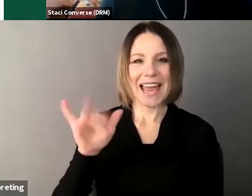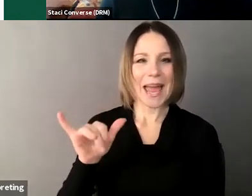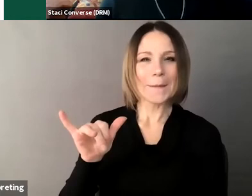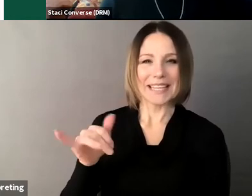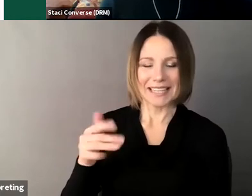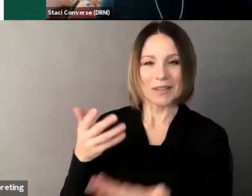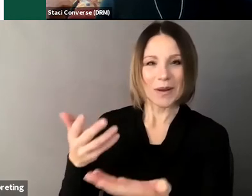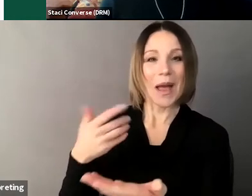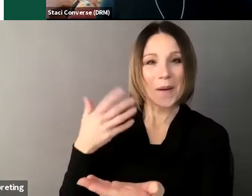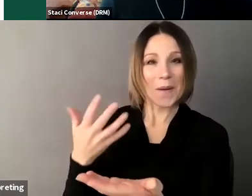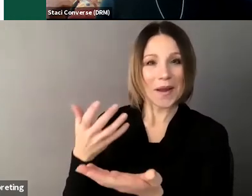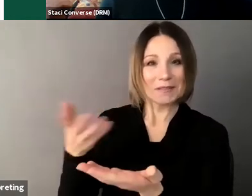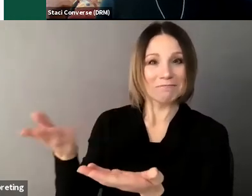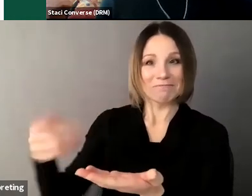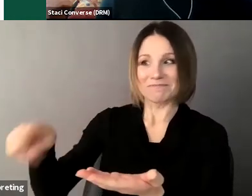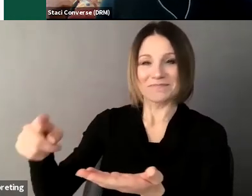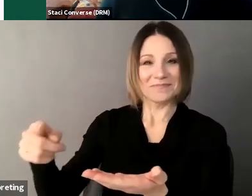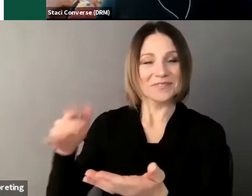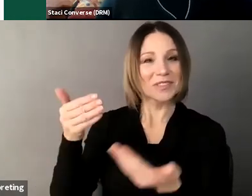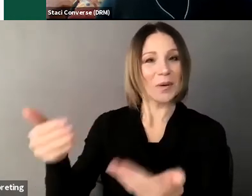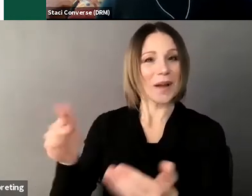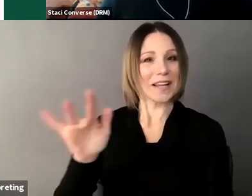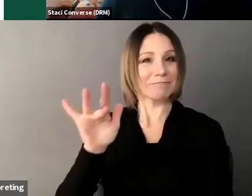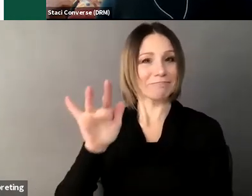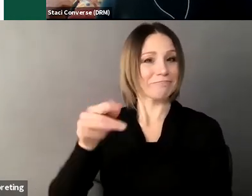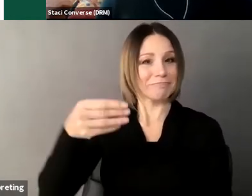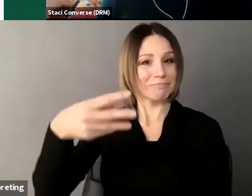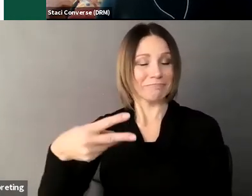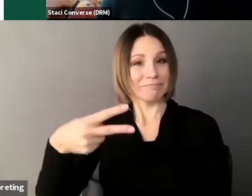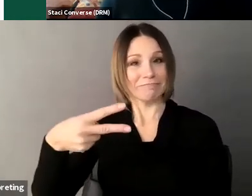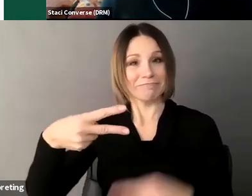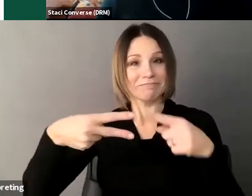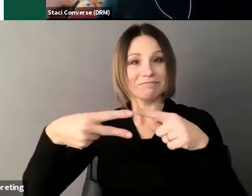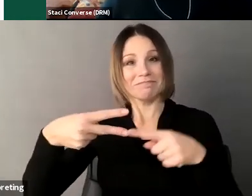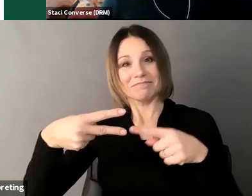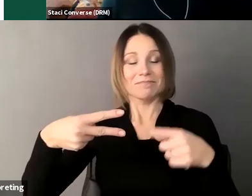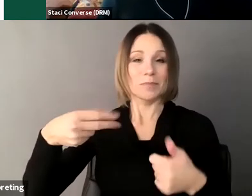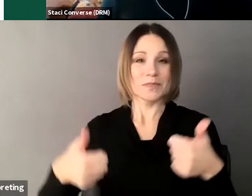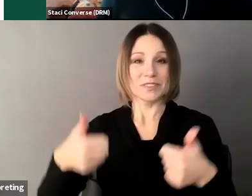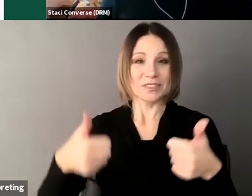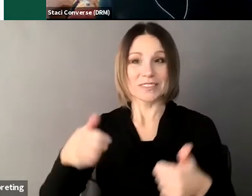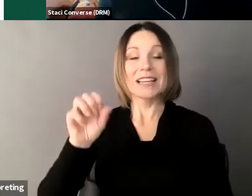okay um so we're just asking whether or not Kile and I shared about us both using supported